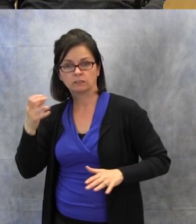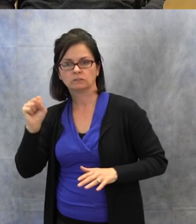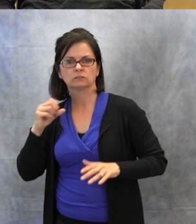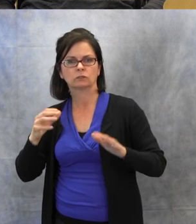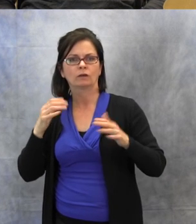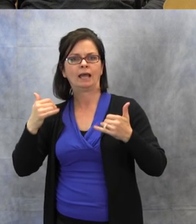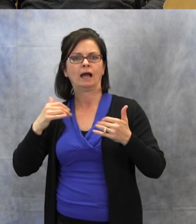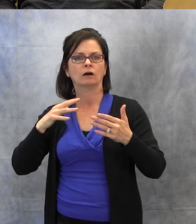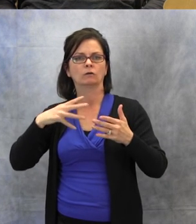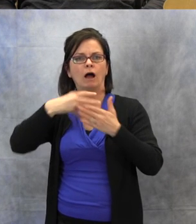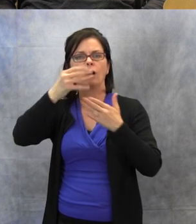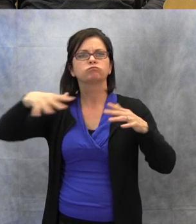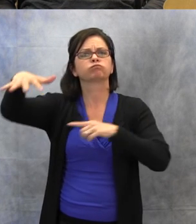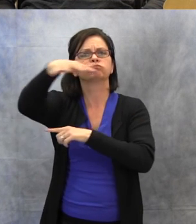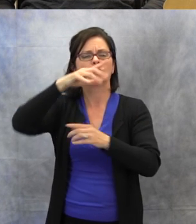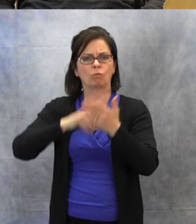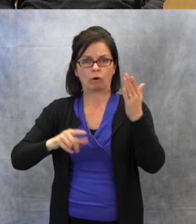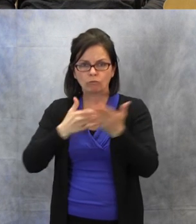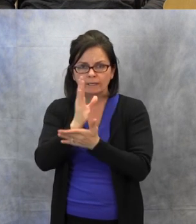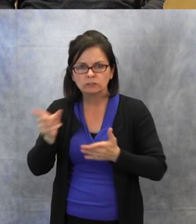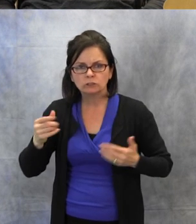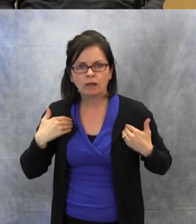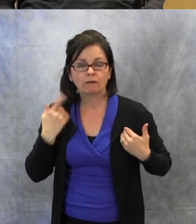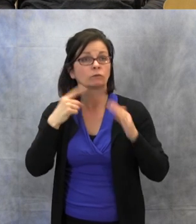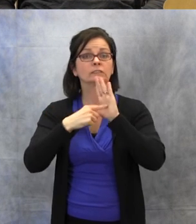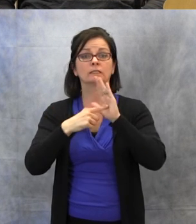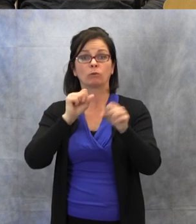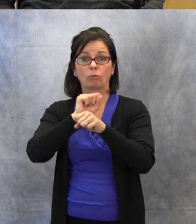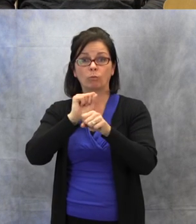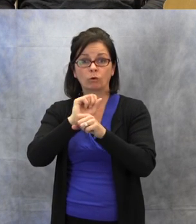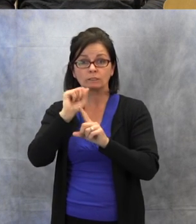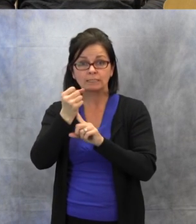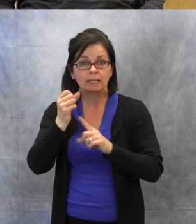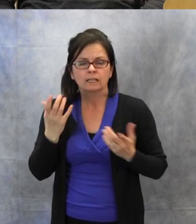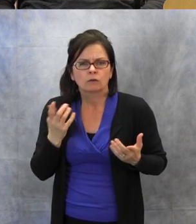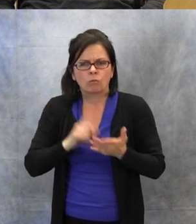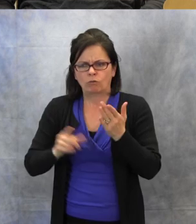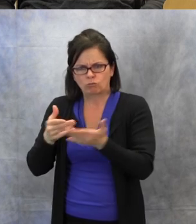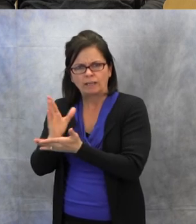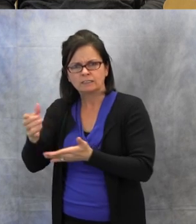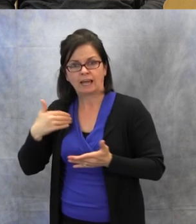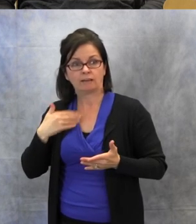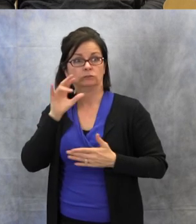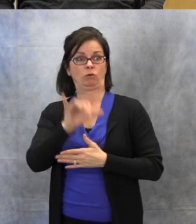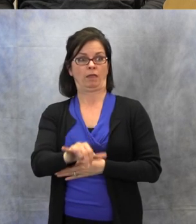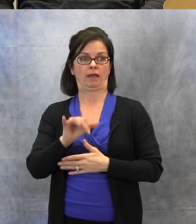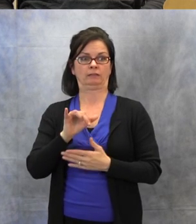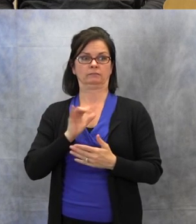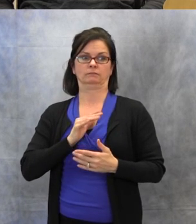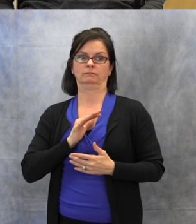This is a very nice free resource for anyone to use. Check it out.